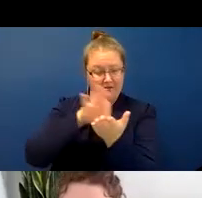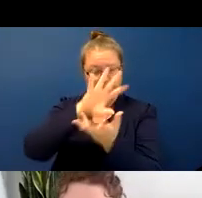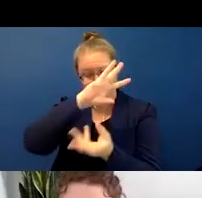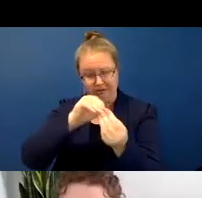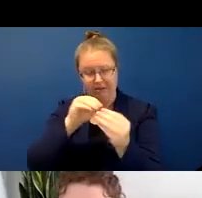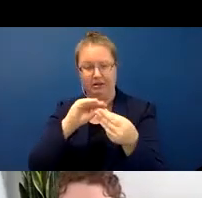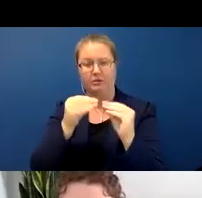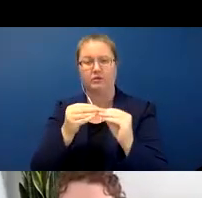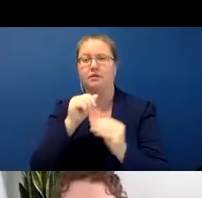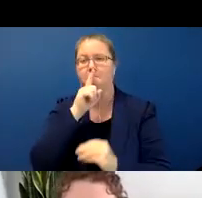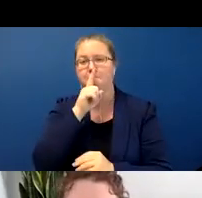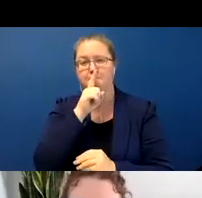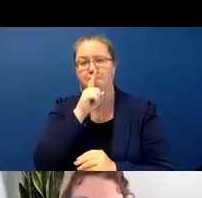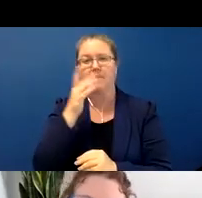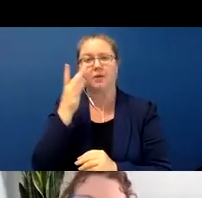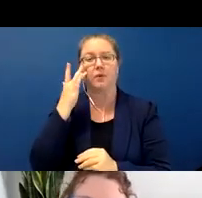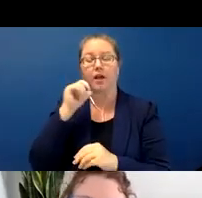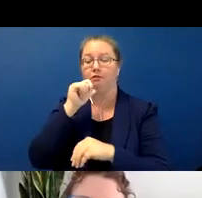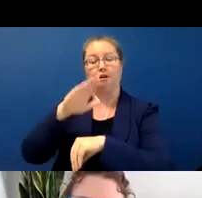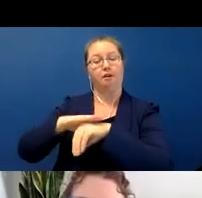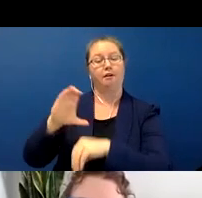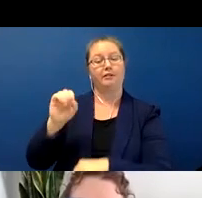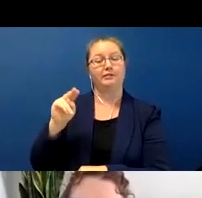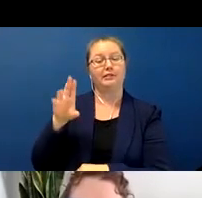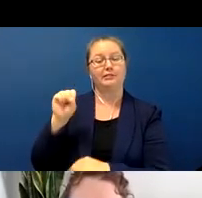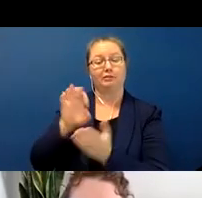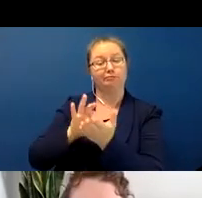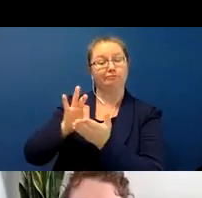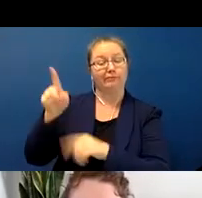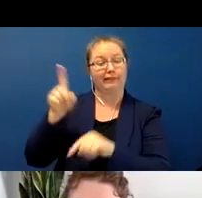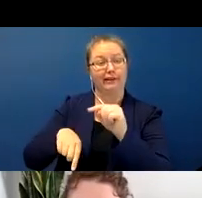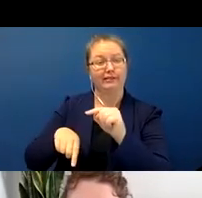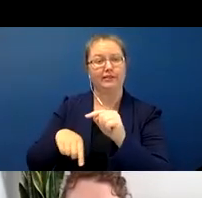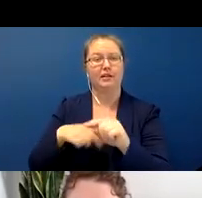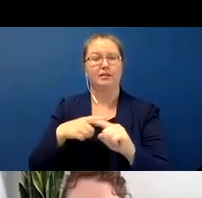it's not a question on the census, unfortunately. But this is a mix of deaf and hearing folks